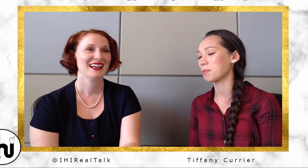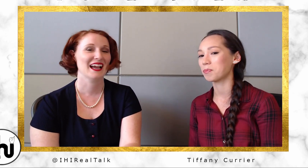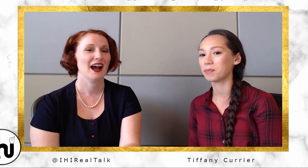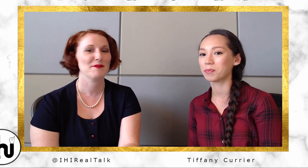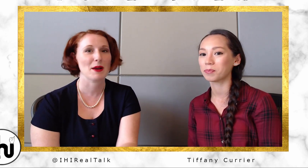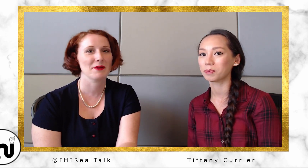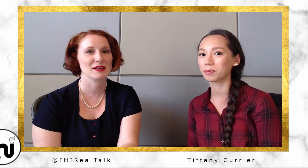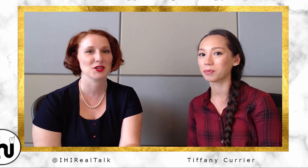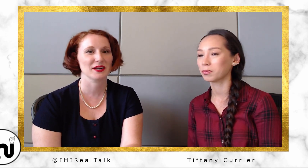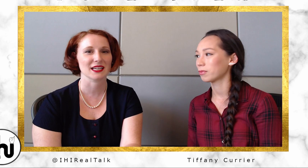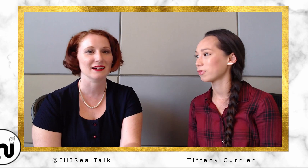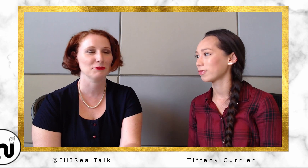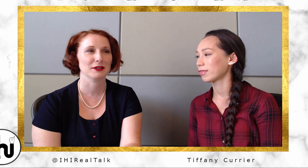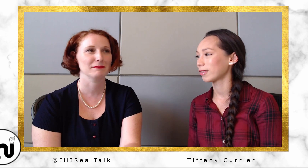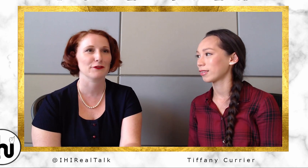Tiffany: Yeah. Desirée: Yeah, my mom has no idea what